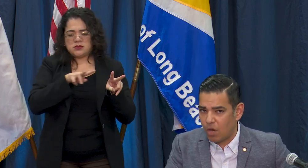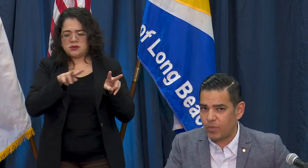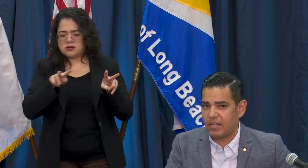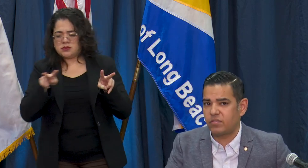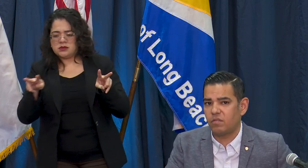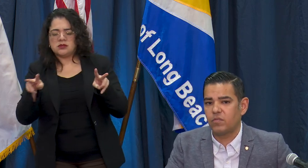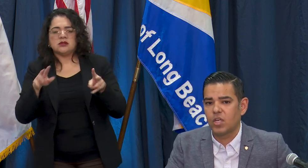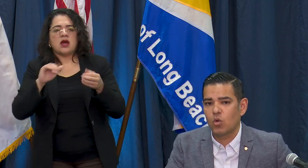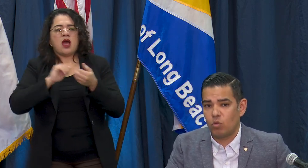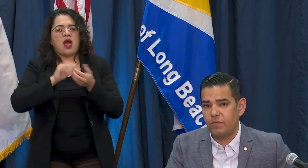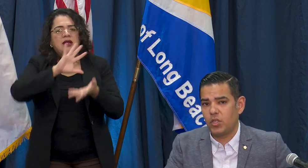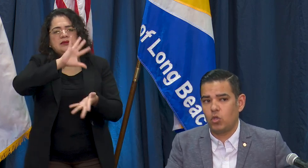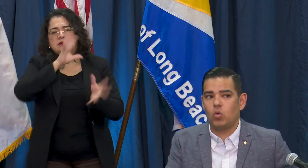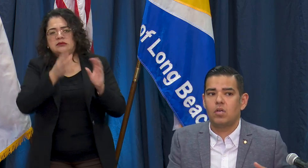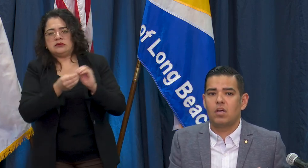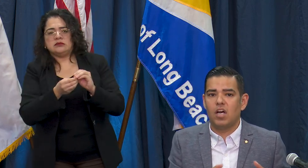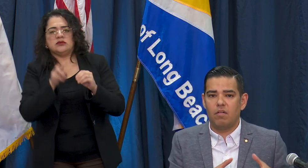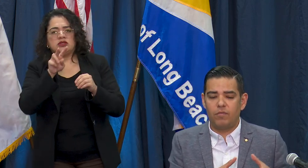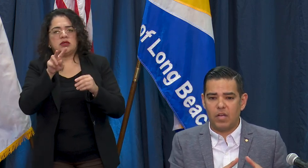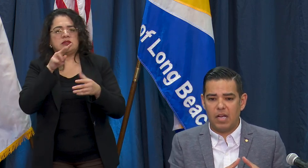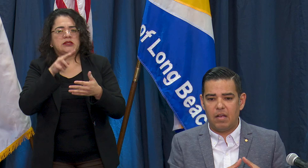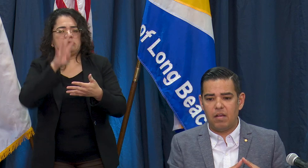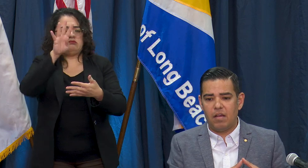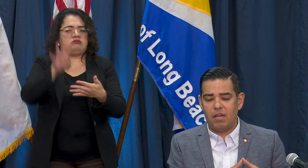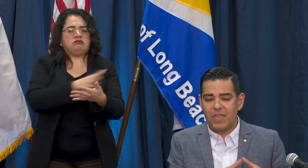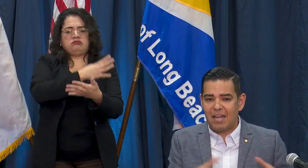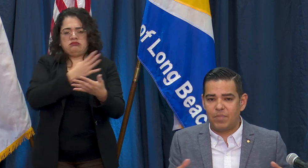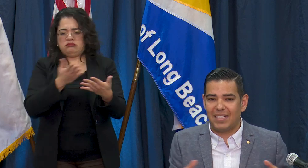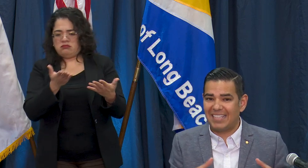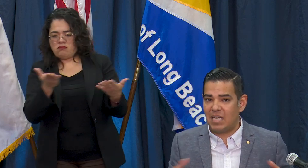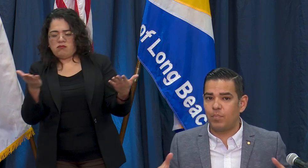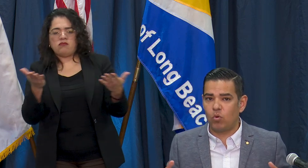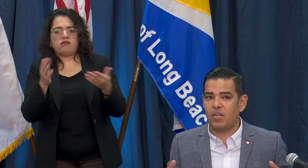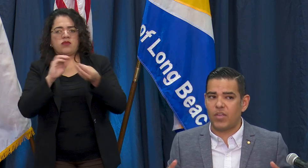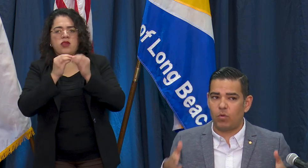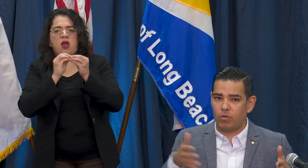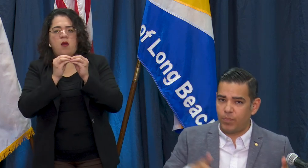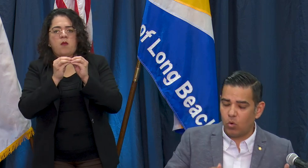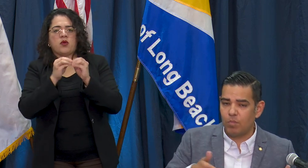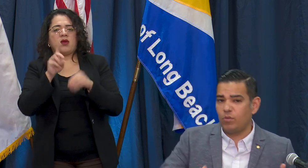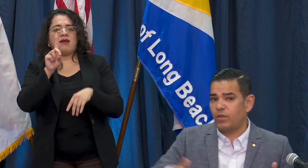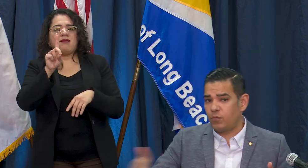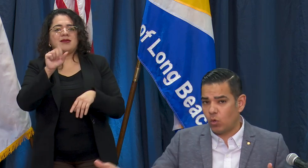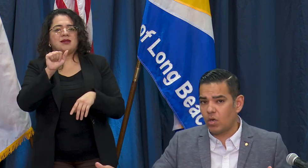comprehensive review of that being a data point that we report moving forward